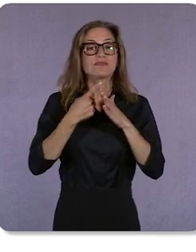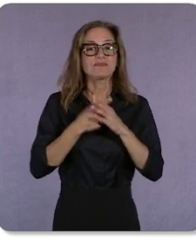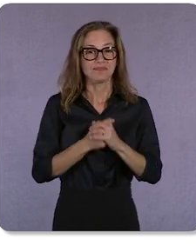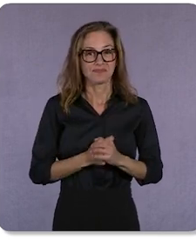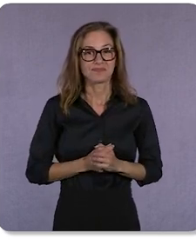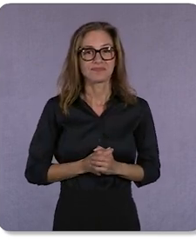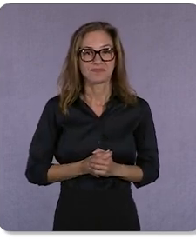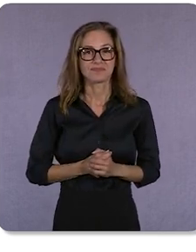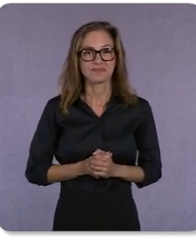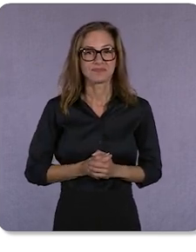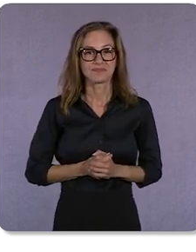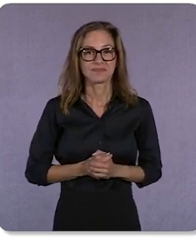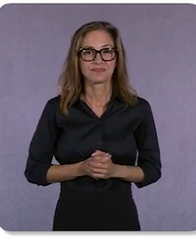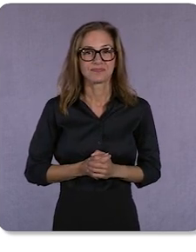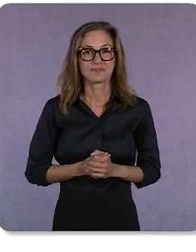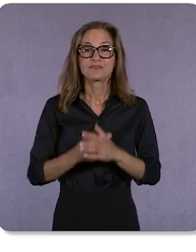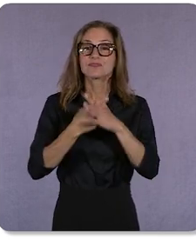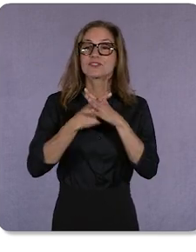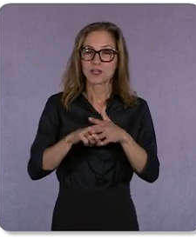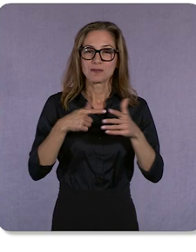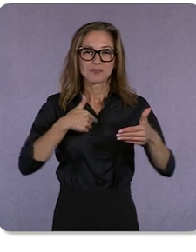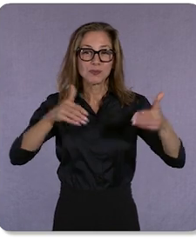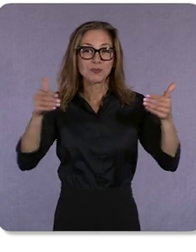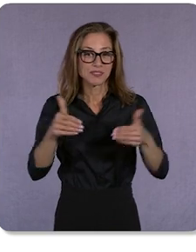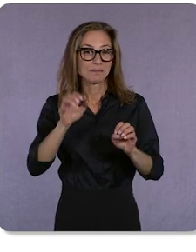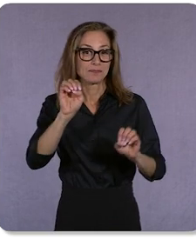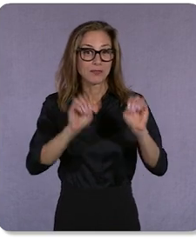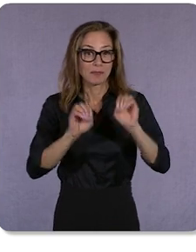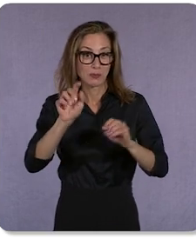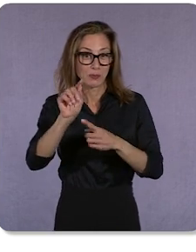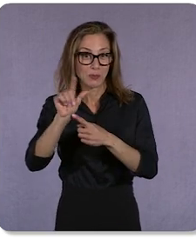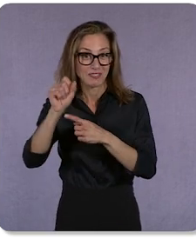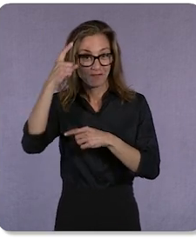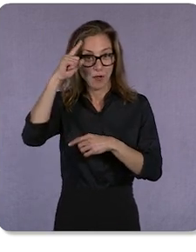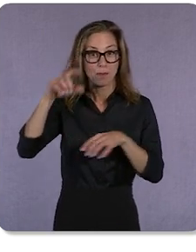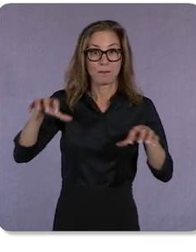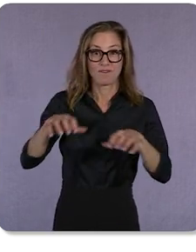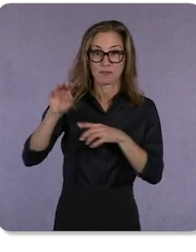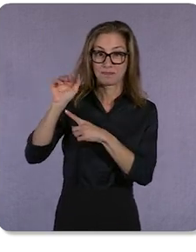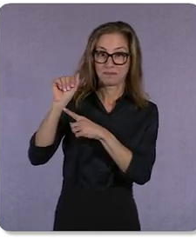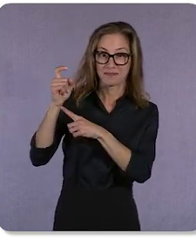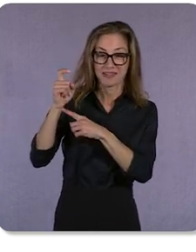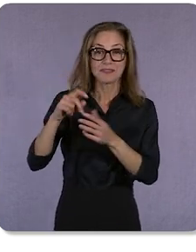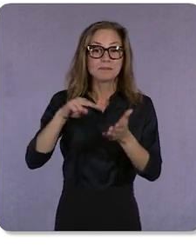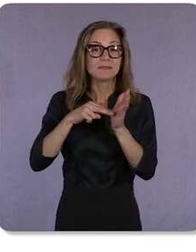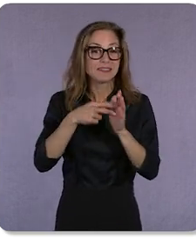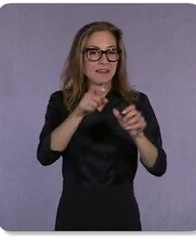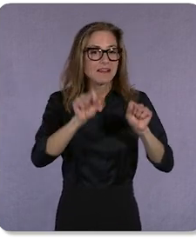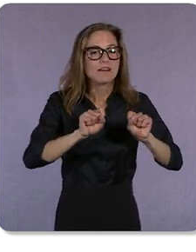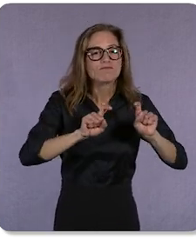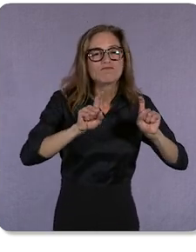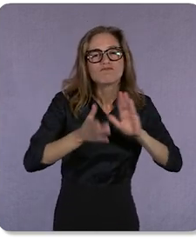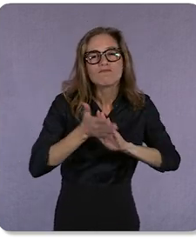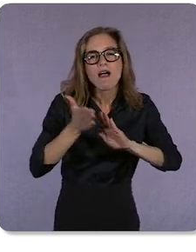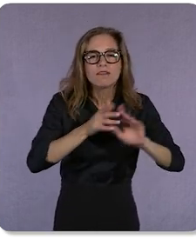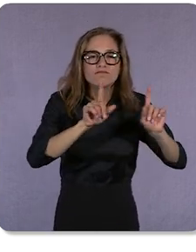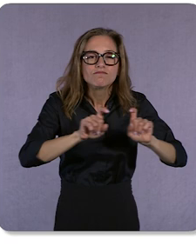To start, we’re introducing experiment tools for Performance Max. This means you’ll be able to run A/B tests to measure the incremental